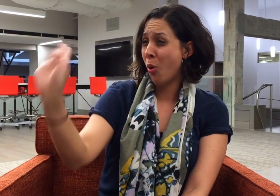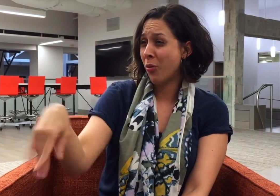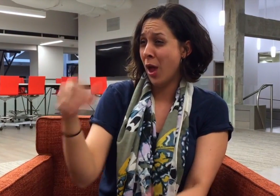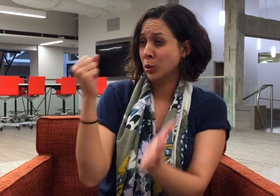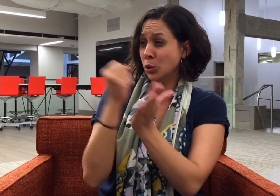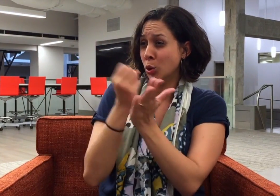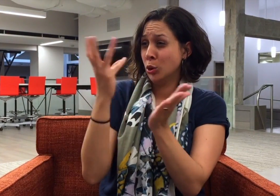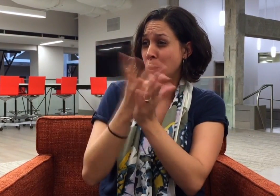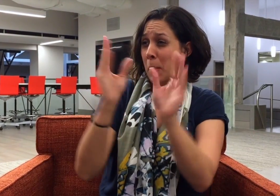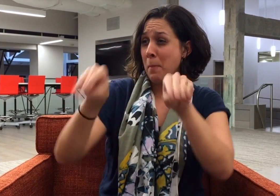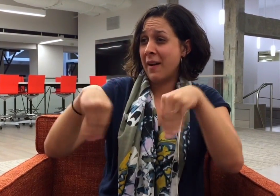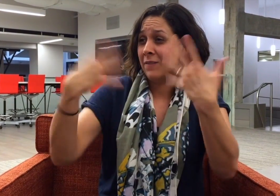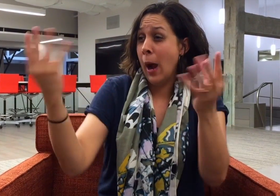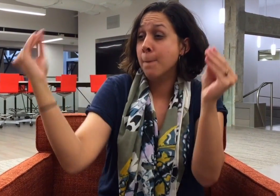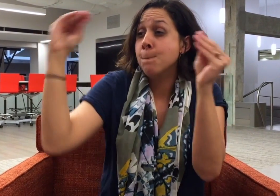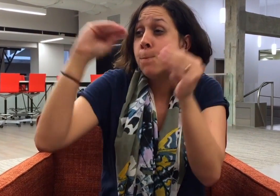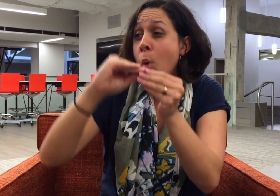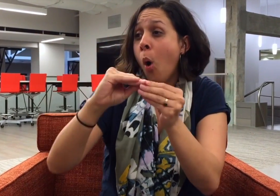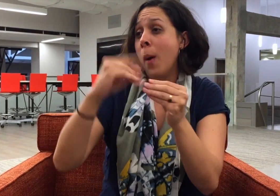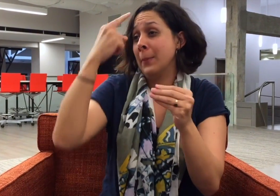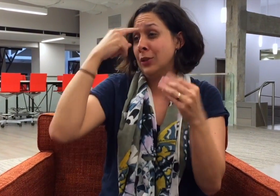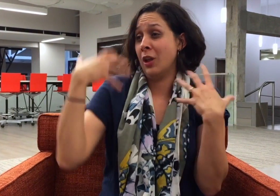Amanda: Did you know that Social Workers are the largest group of practitioners providing psychotherapy